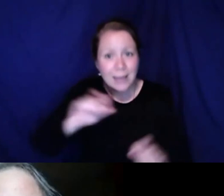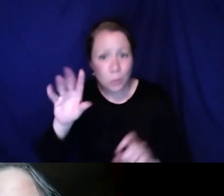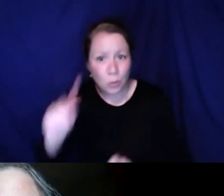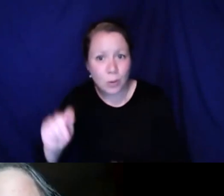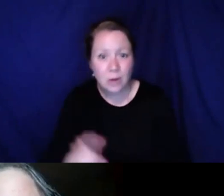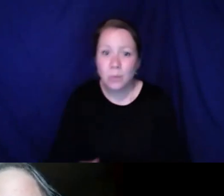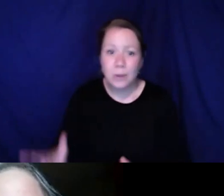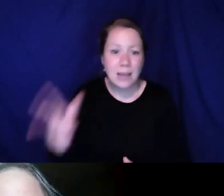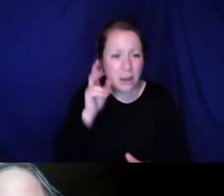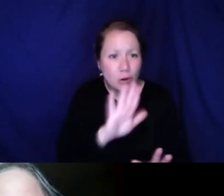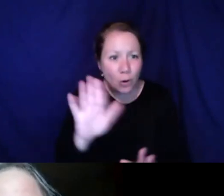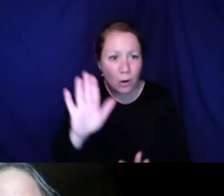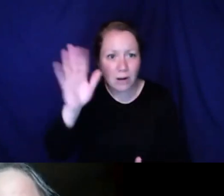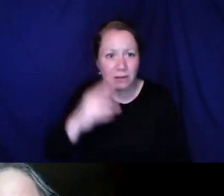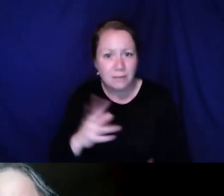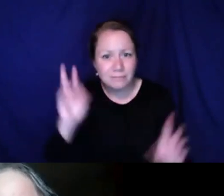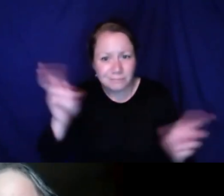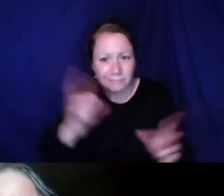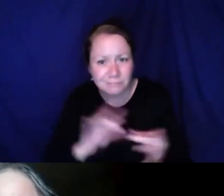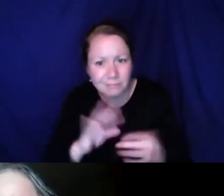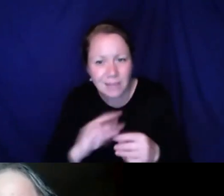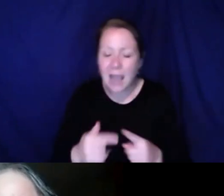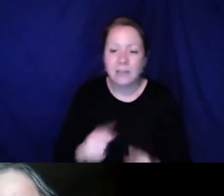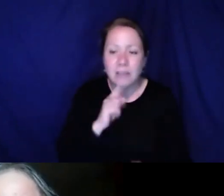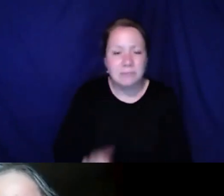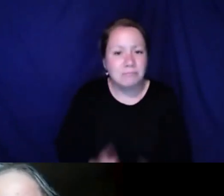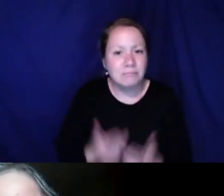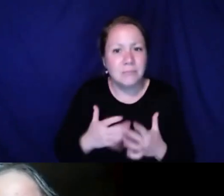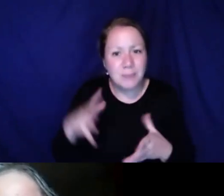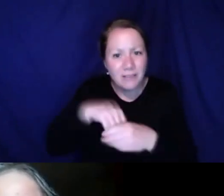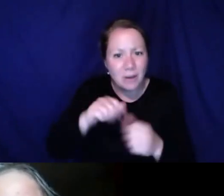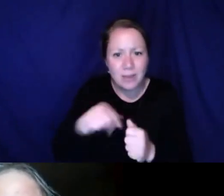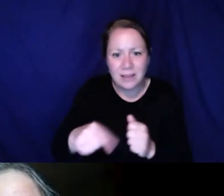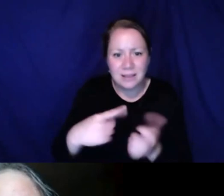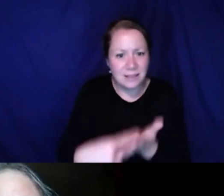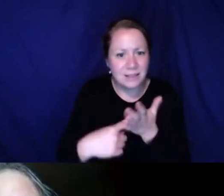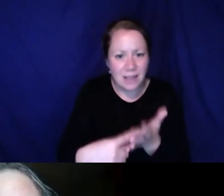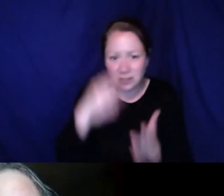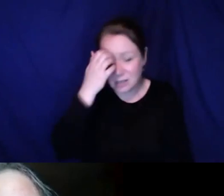working together for change, we can do it. We hear your voices and it